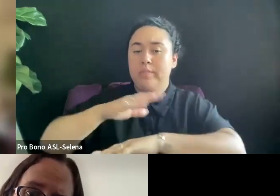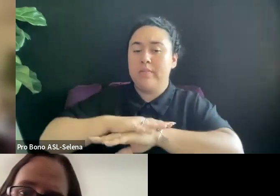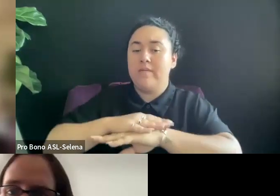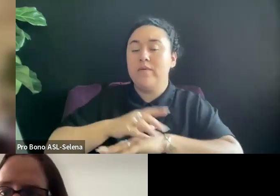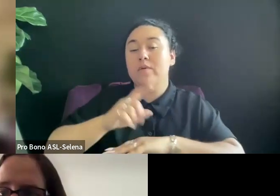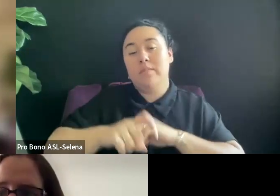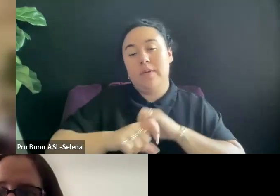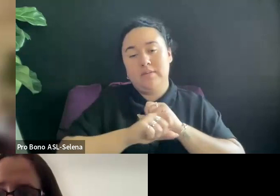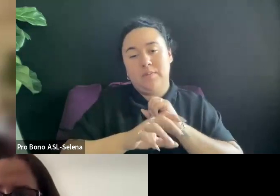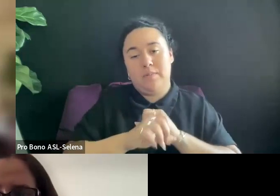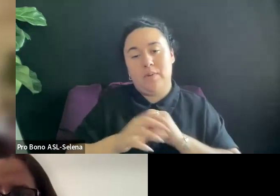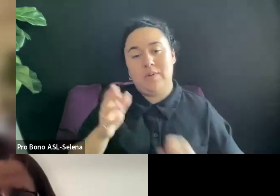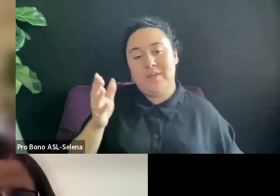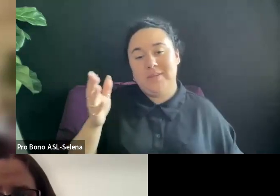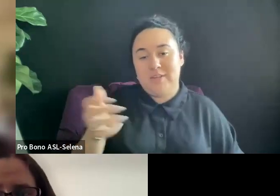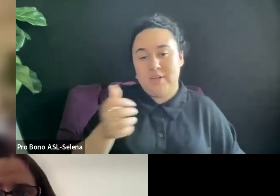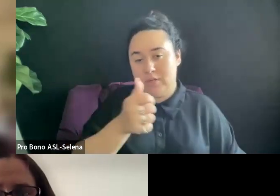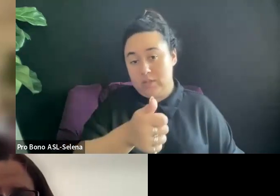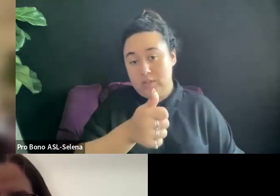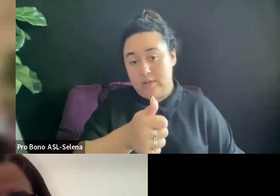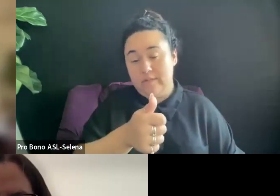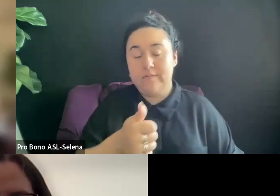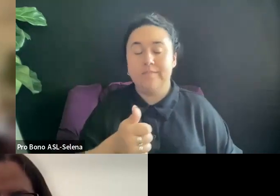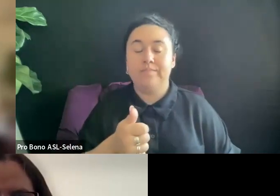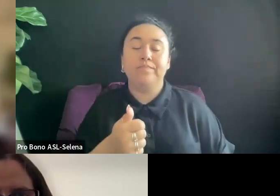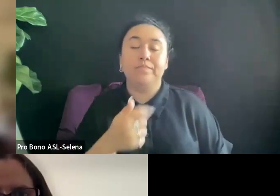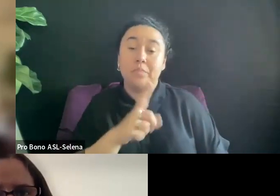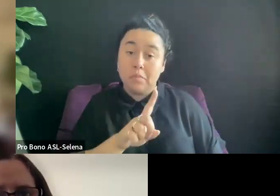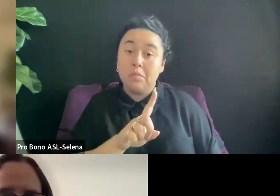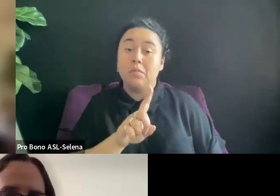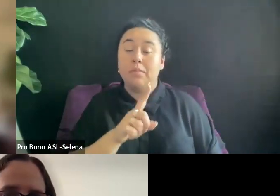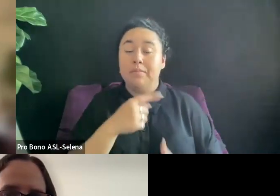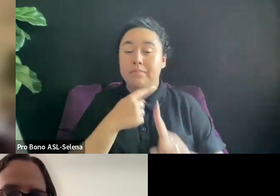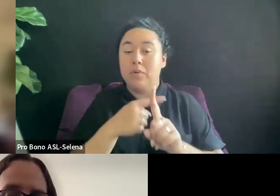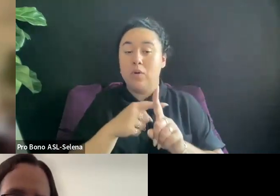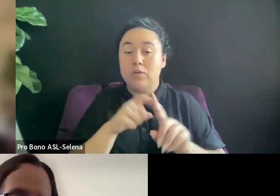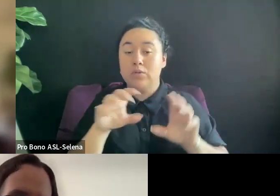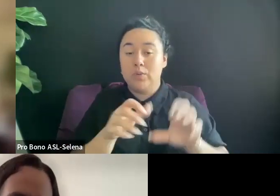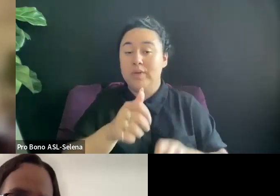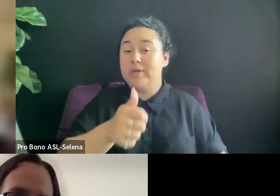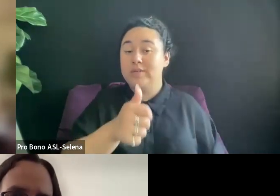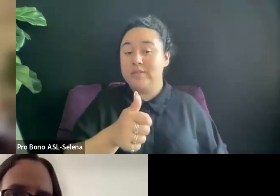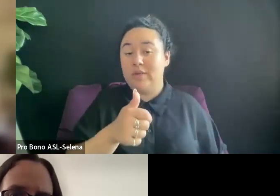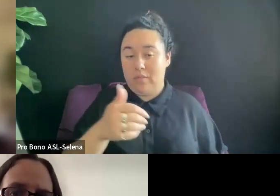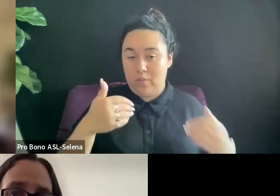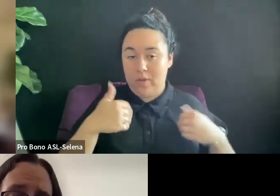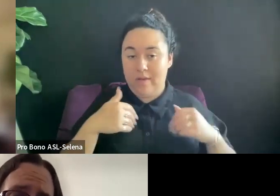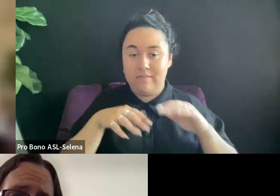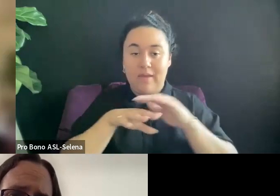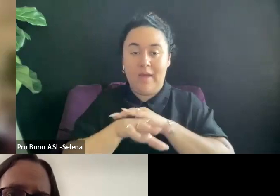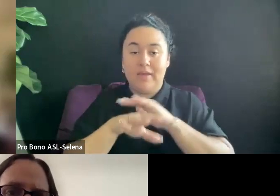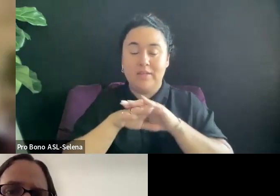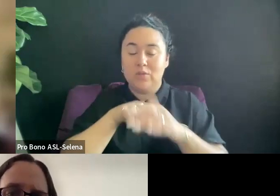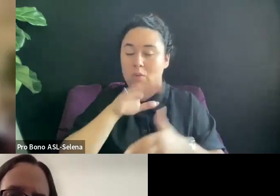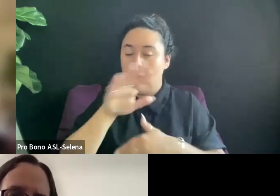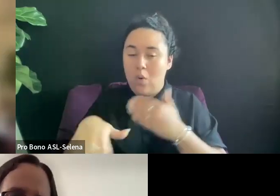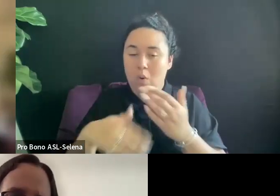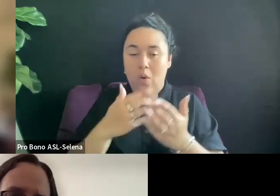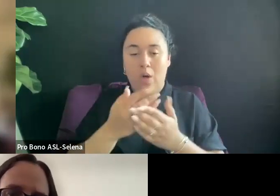THE PROS OF DOING IT YOURSELF ARE THAT YOU HAVE ACCESS TO ALL THE DATA AND INFORMATION AND CONTACTS.